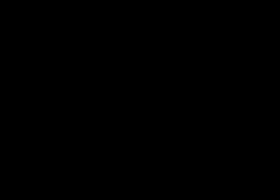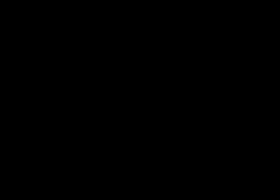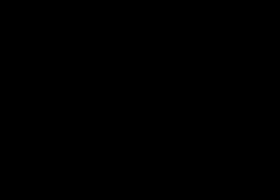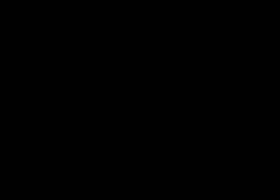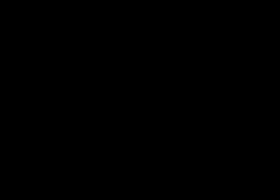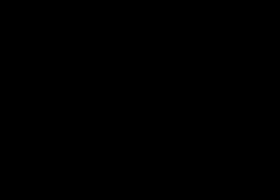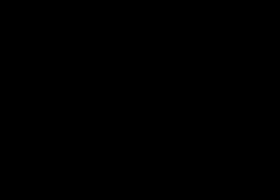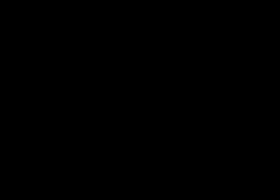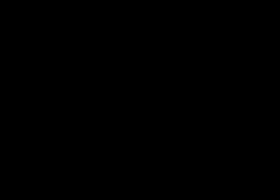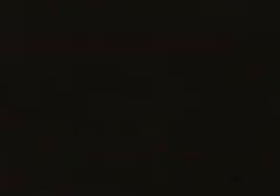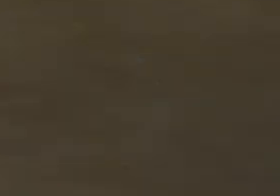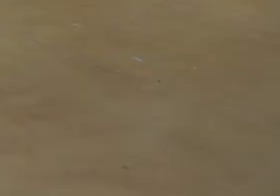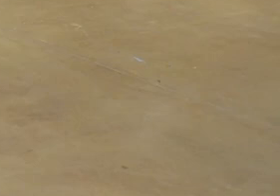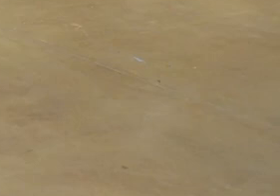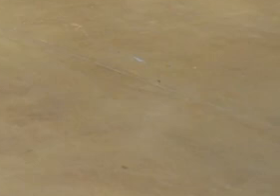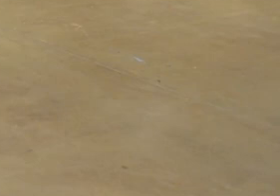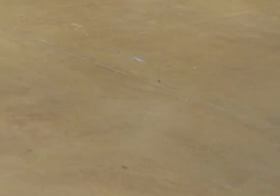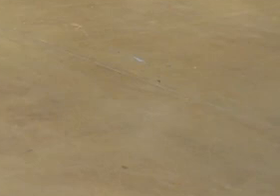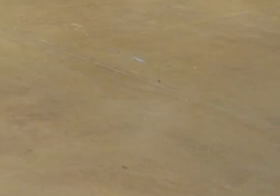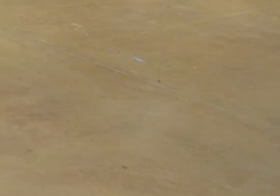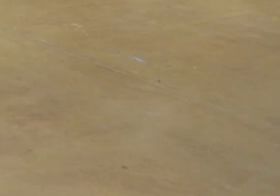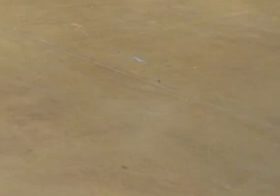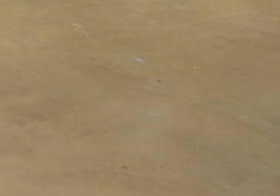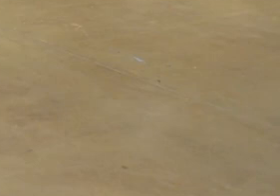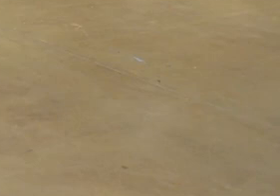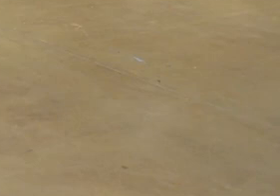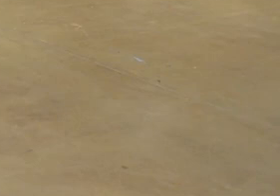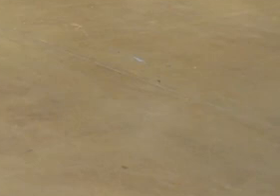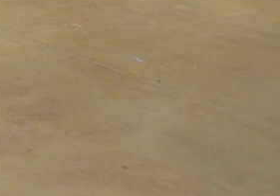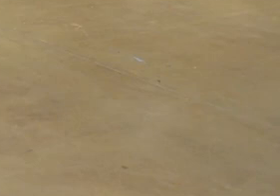[DRUMBEAT] [CHANTING]